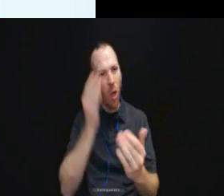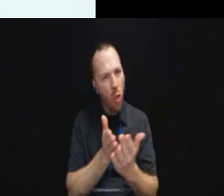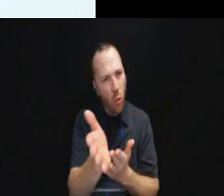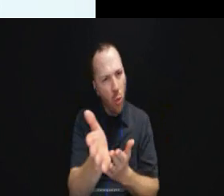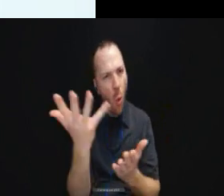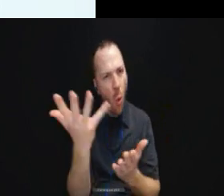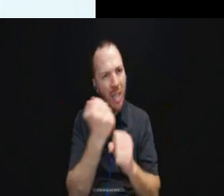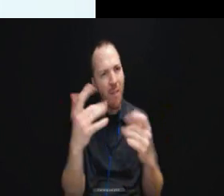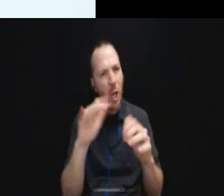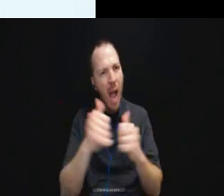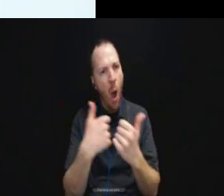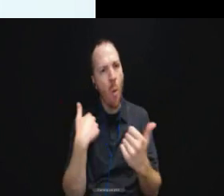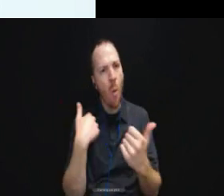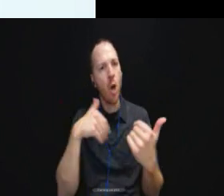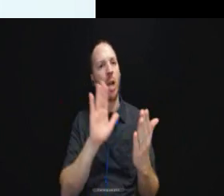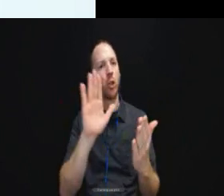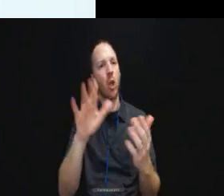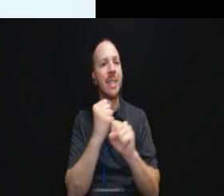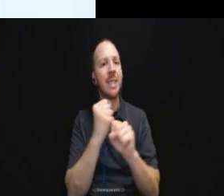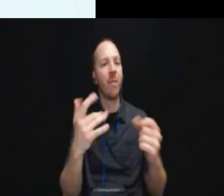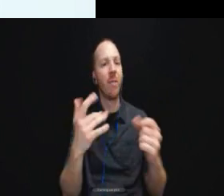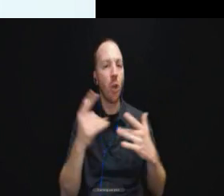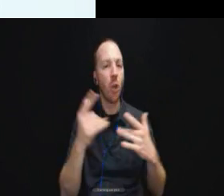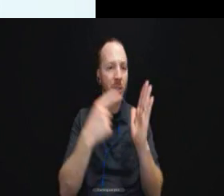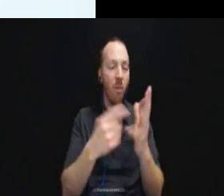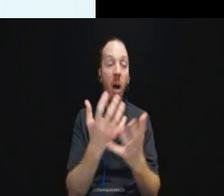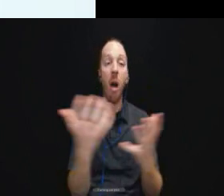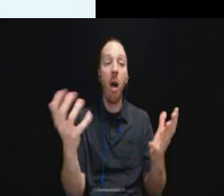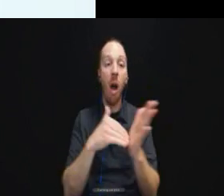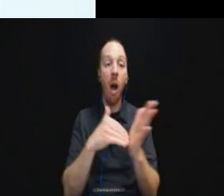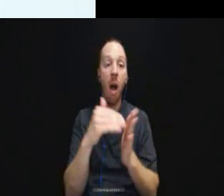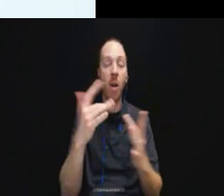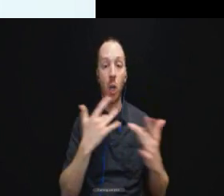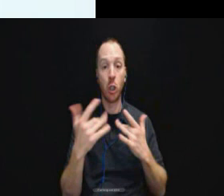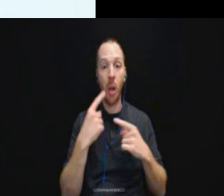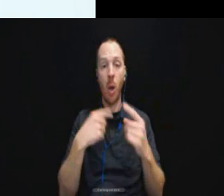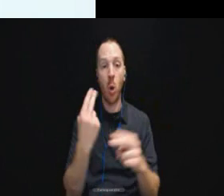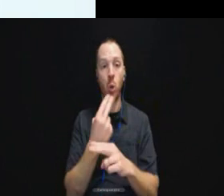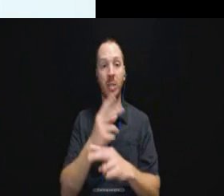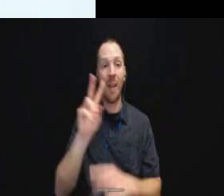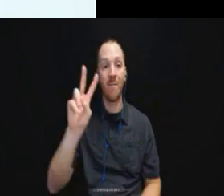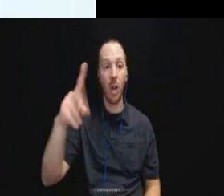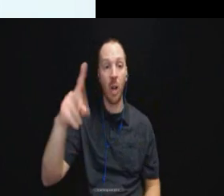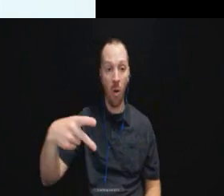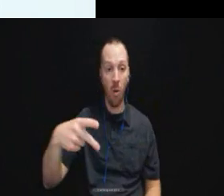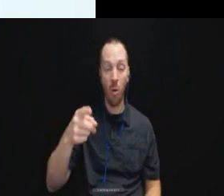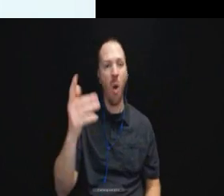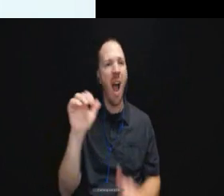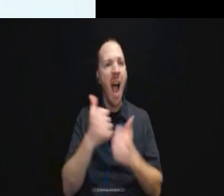A lot of concerns about using video phones, how do we monitor it.